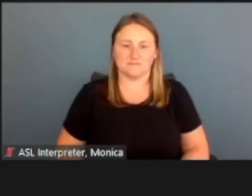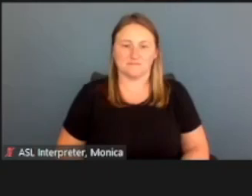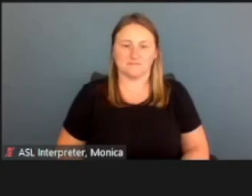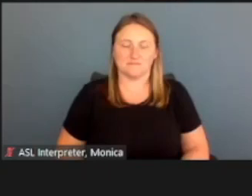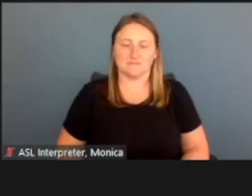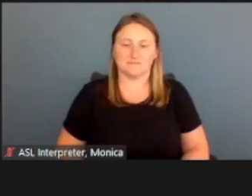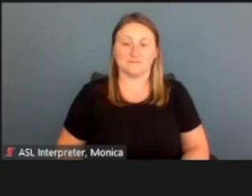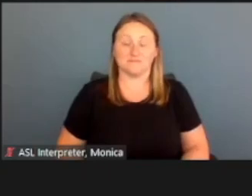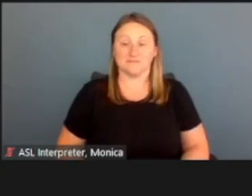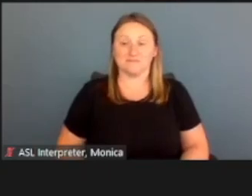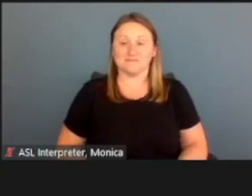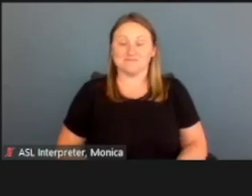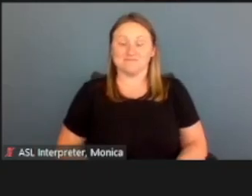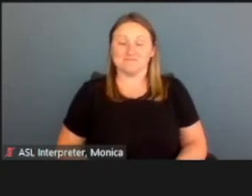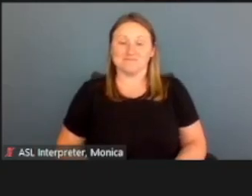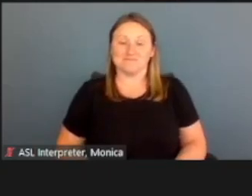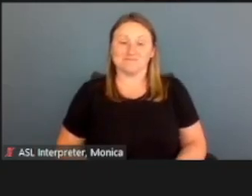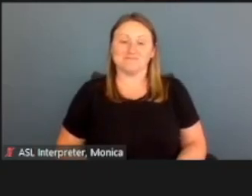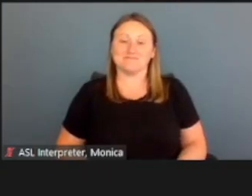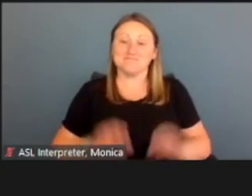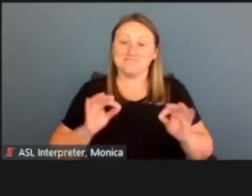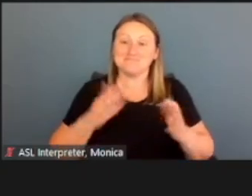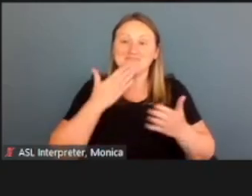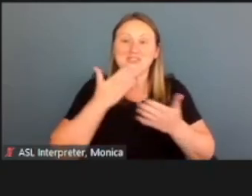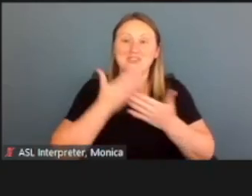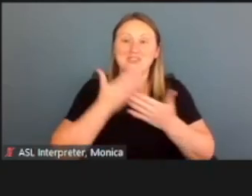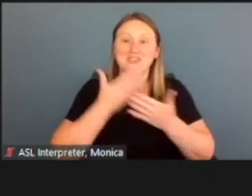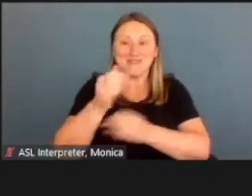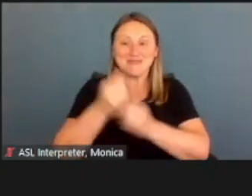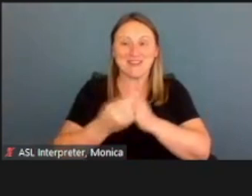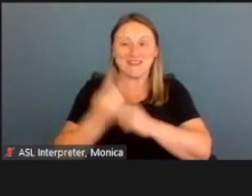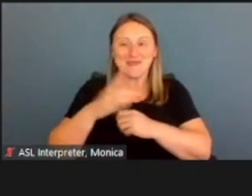[Melanie] All right, good afternoon, everyone.